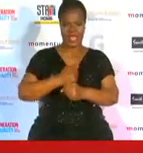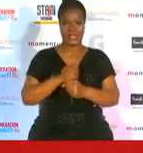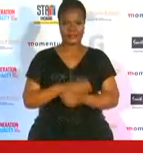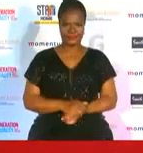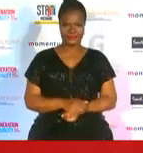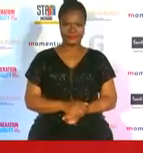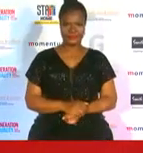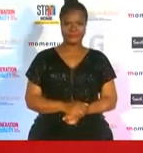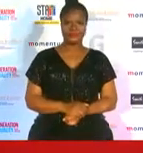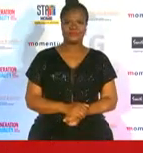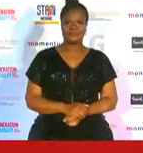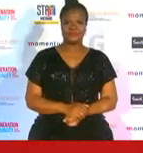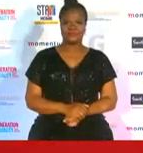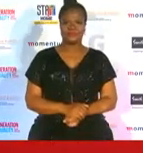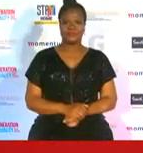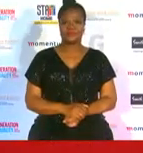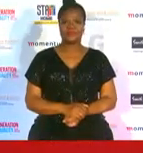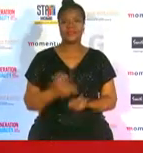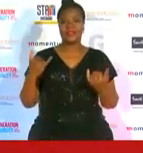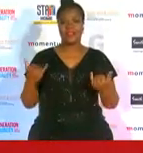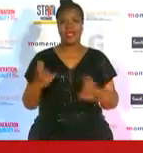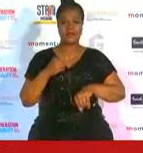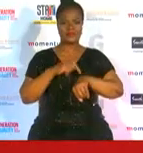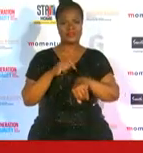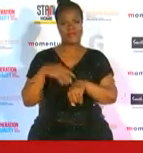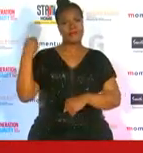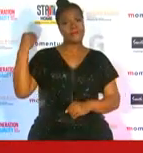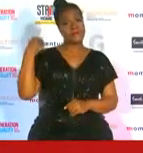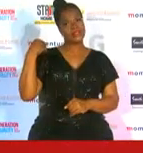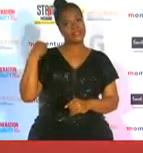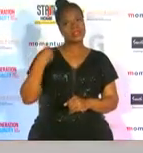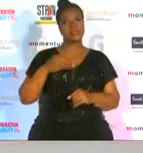it's time to announce the ministerial assistance